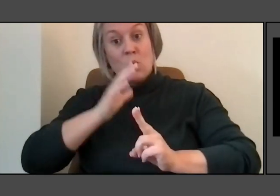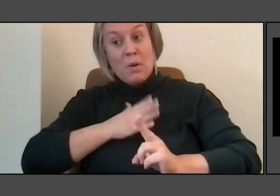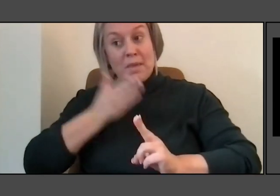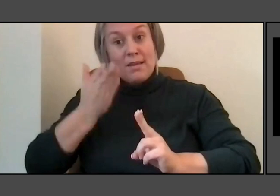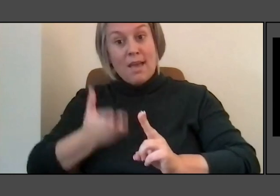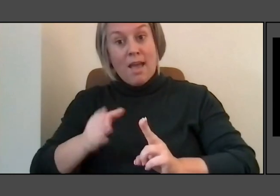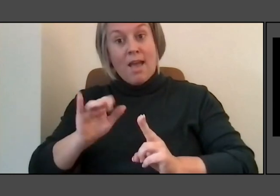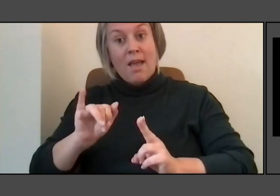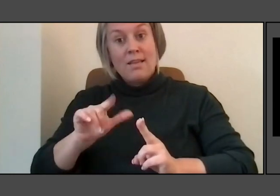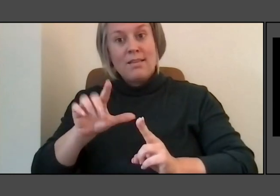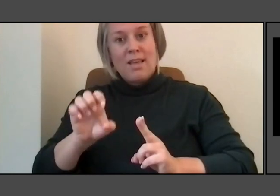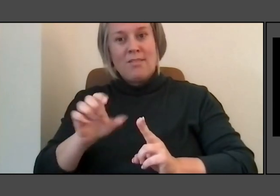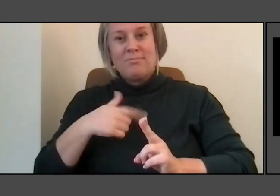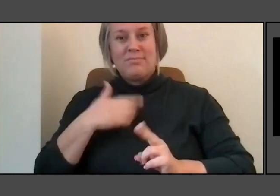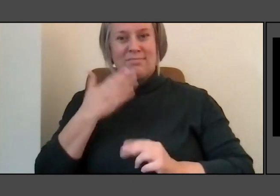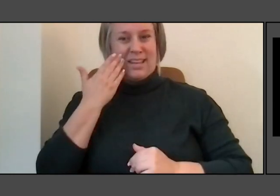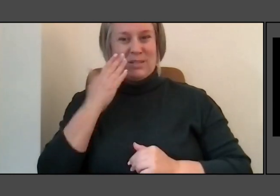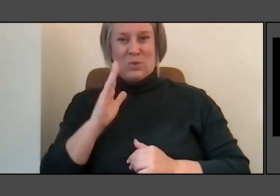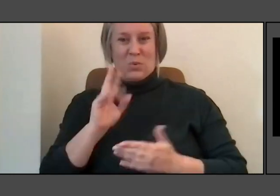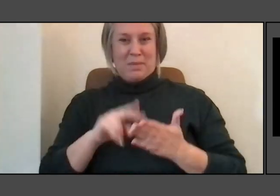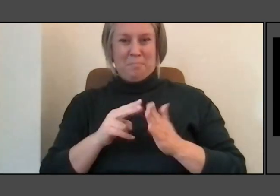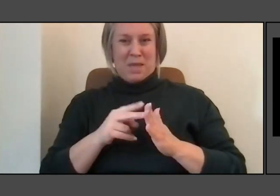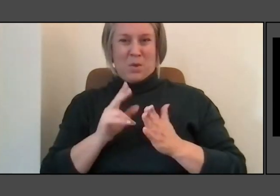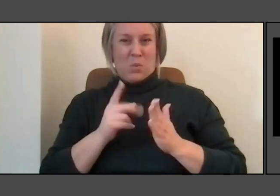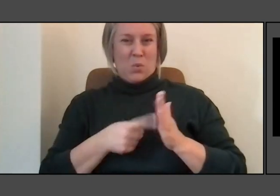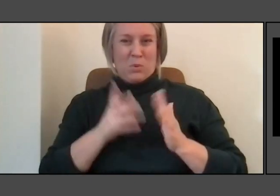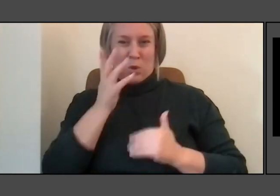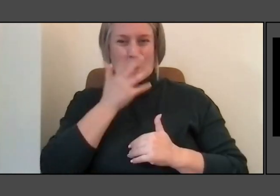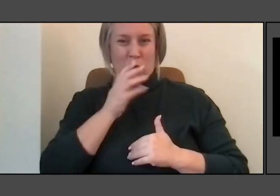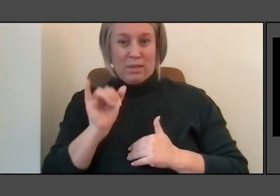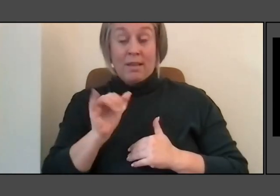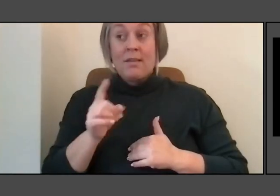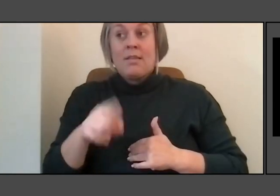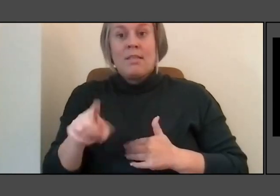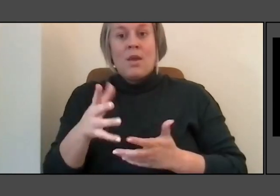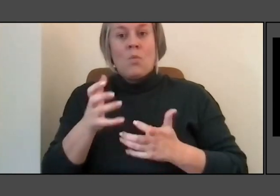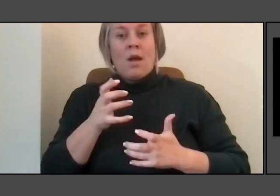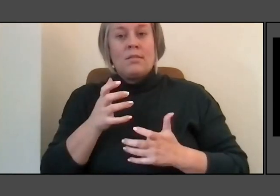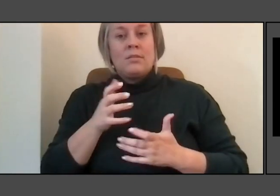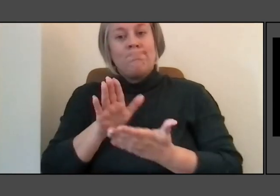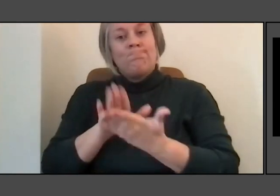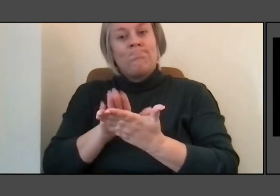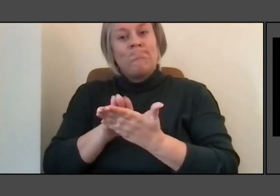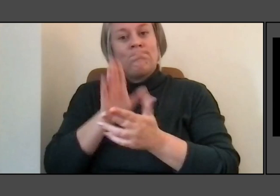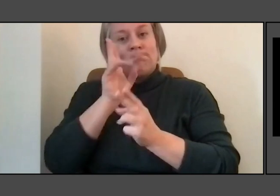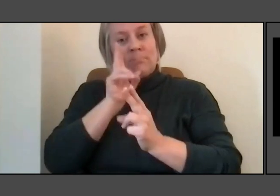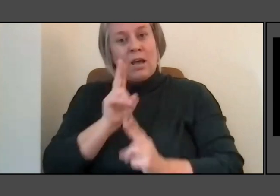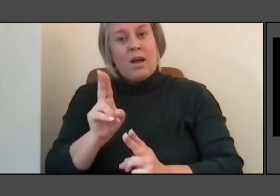You know, it's like they wanted something to commemorate the 20th anniversary of women at Yale.